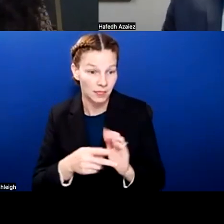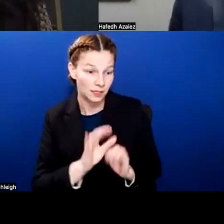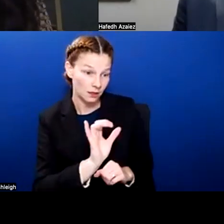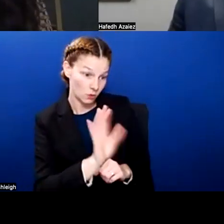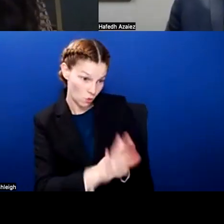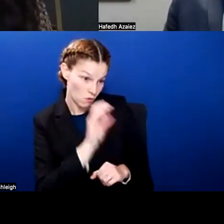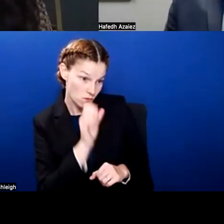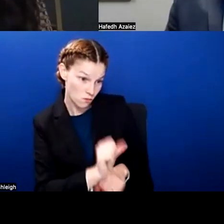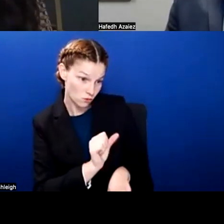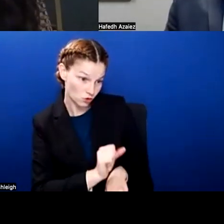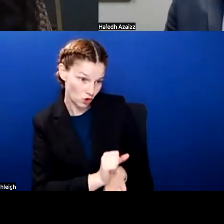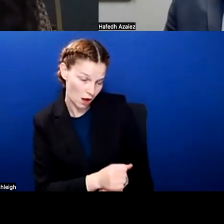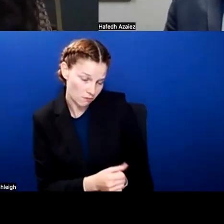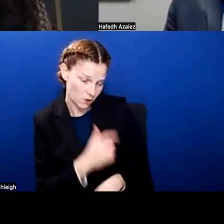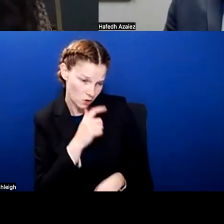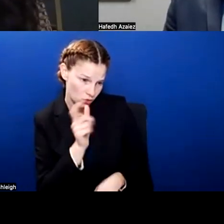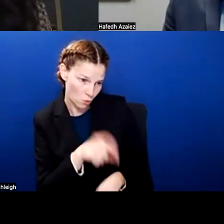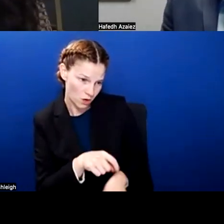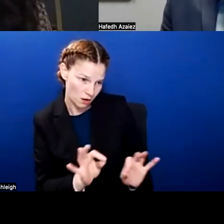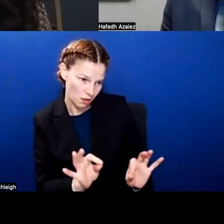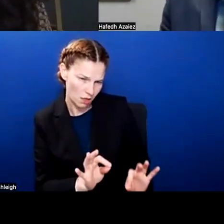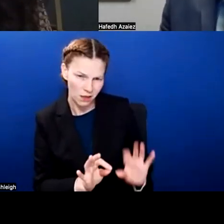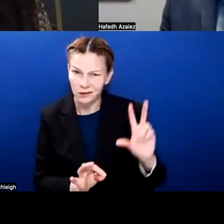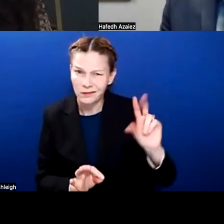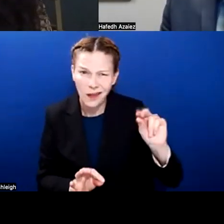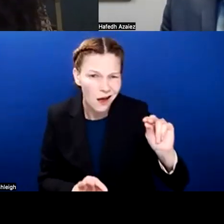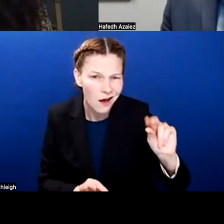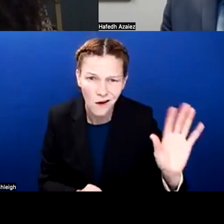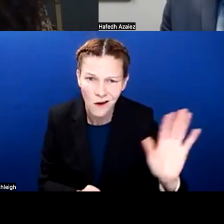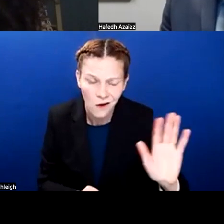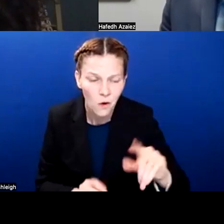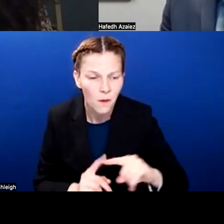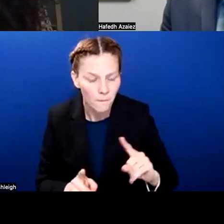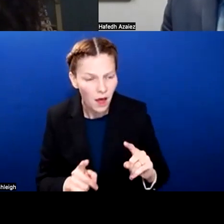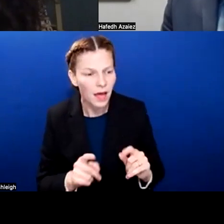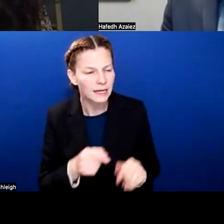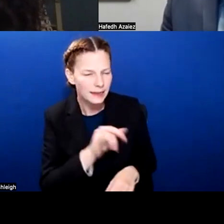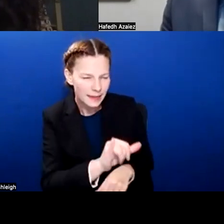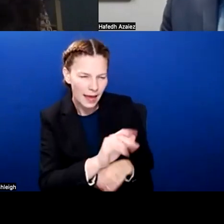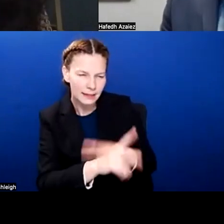that they're not no longer staffed in that type of position. But every employee would be accounted for